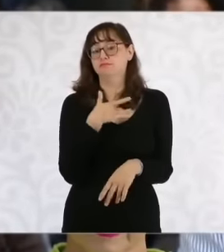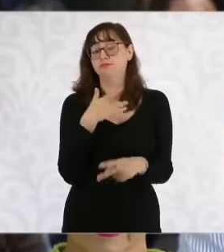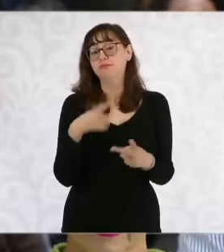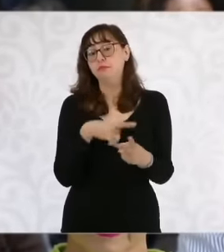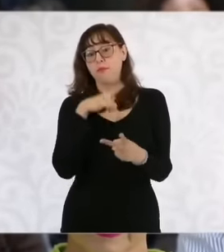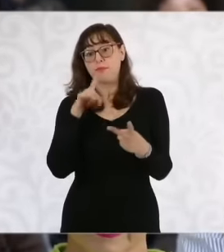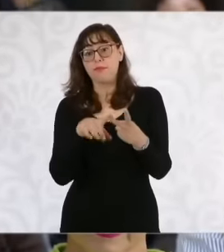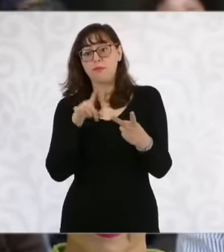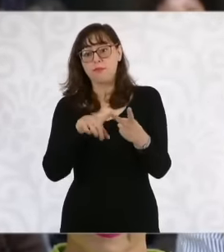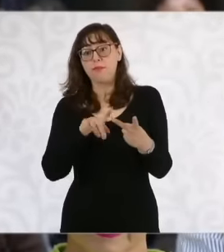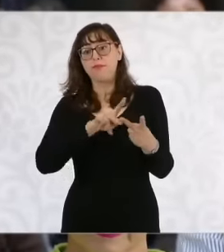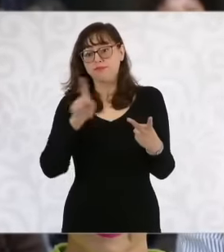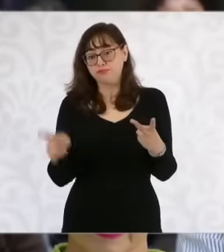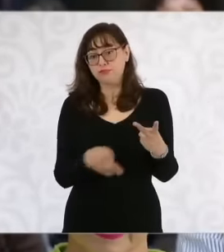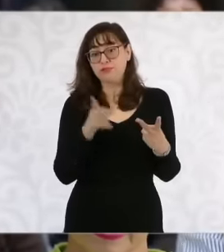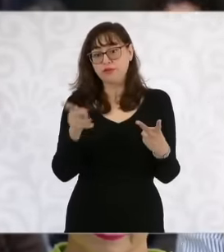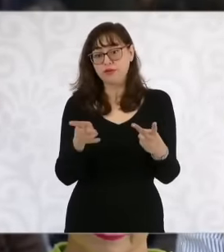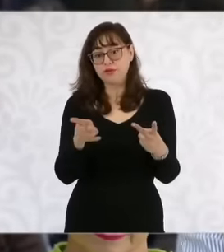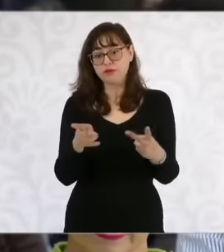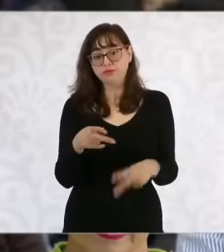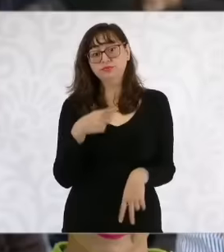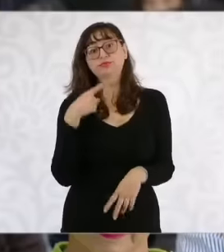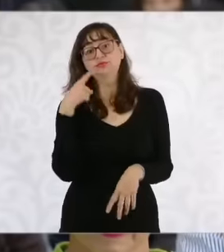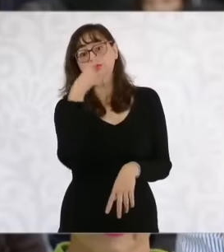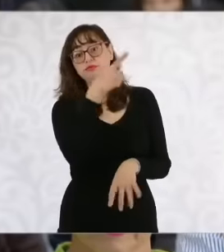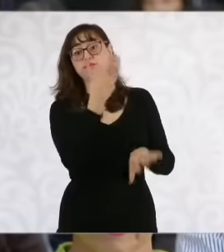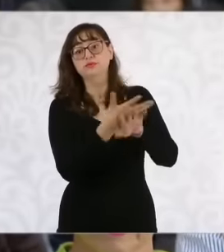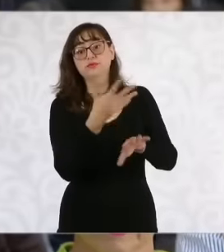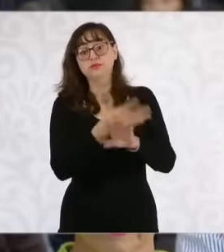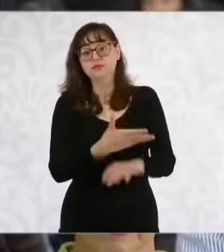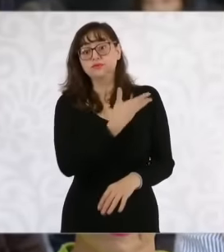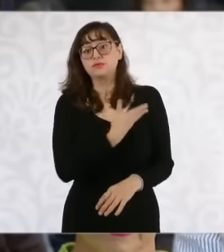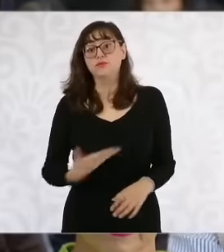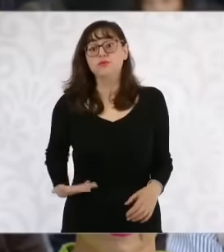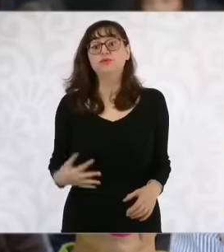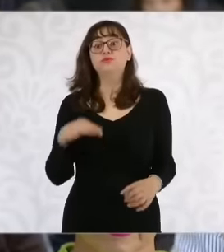after the presidential elections of The United States, if you have a